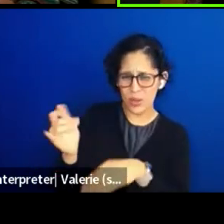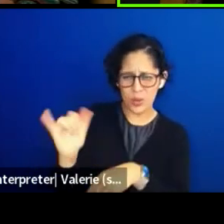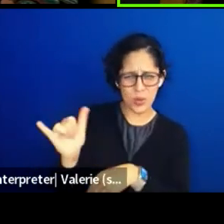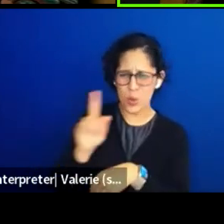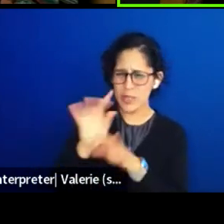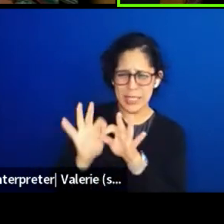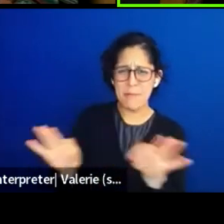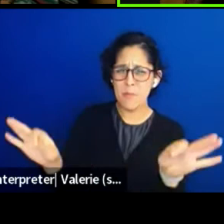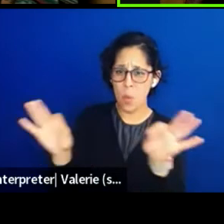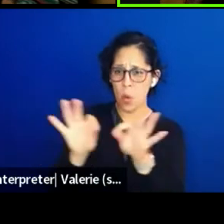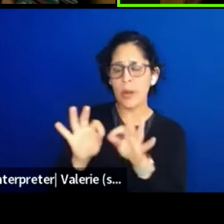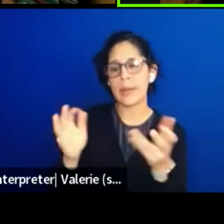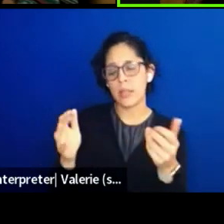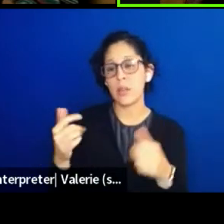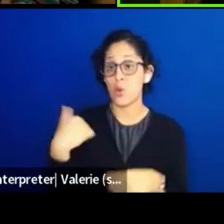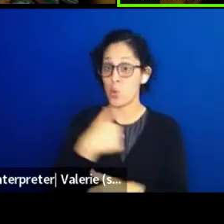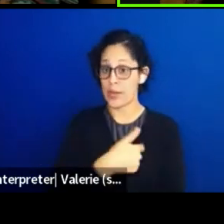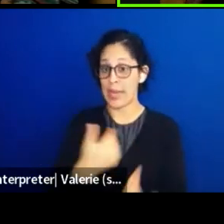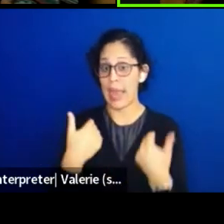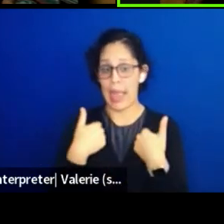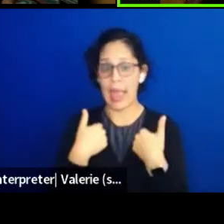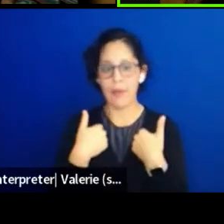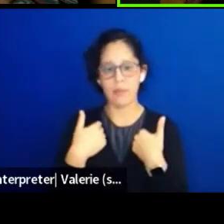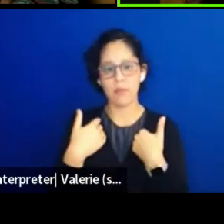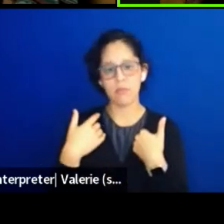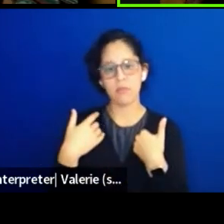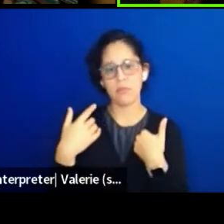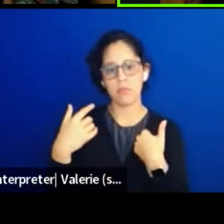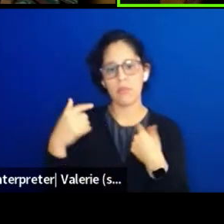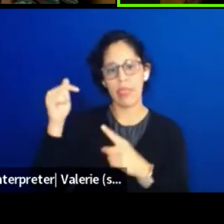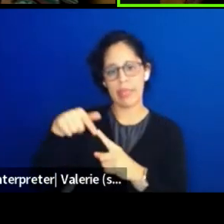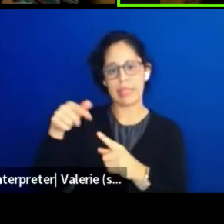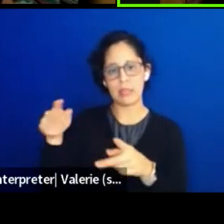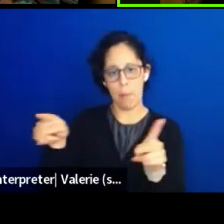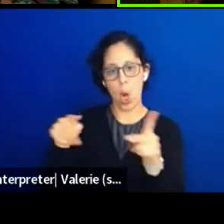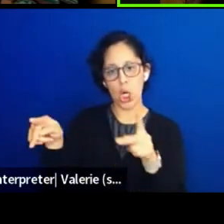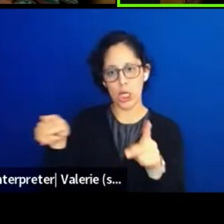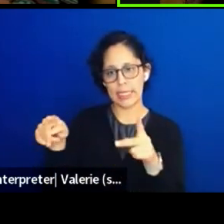we have this Maddie Party, is one weekend during the years,